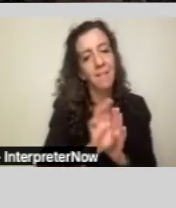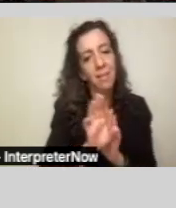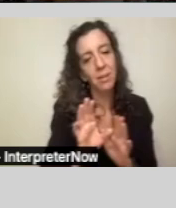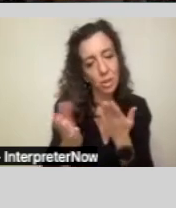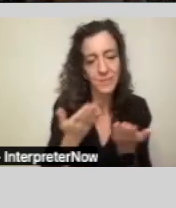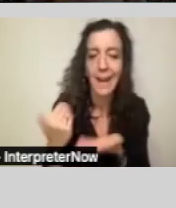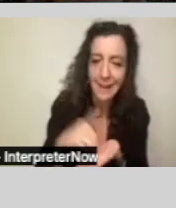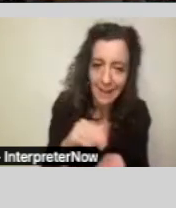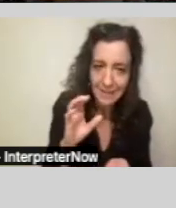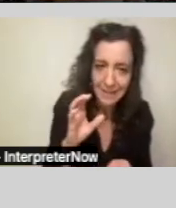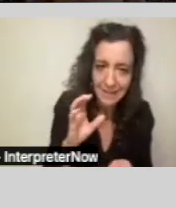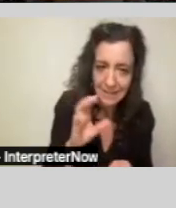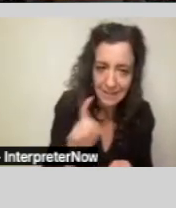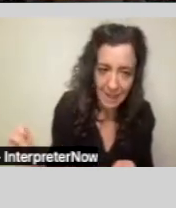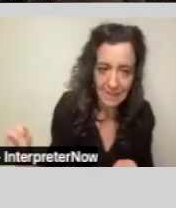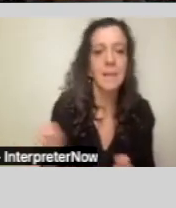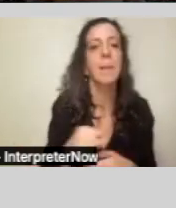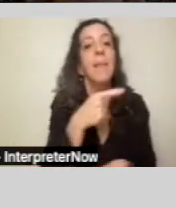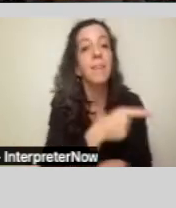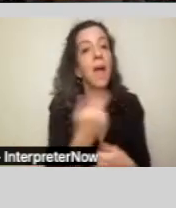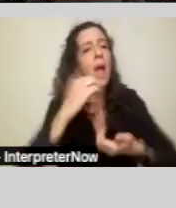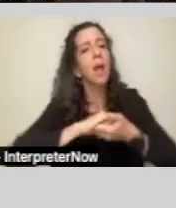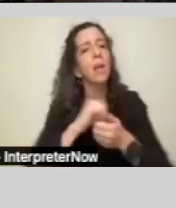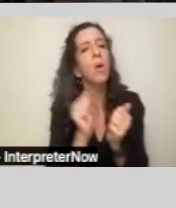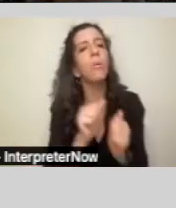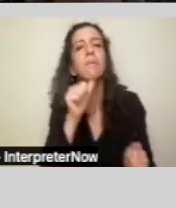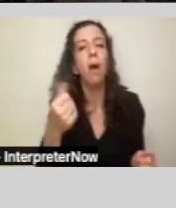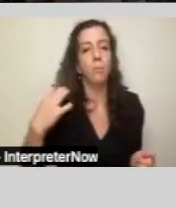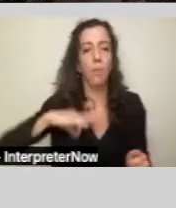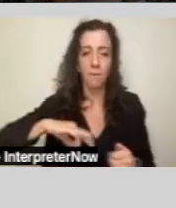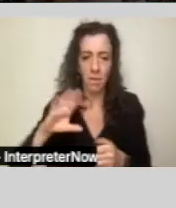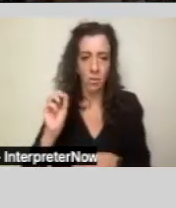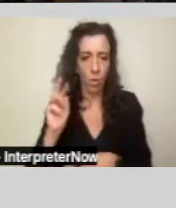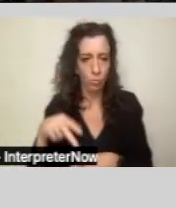they contract with non-profit corporations known as regional centers who determine what